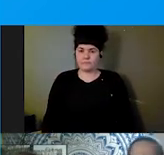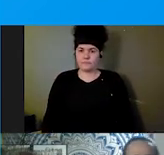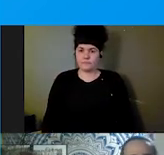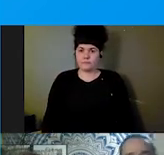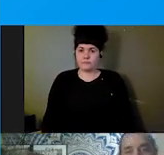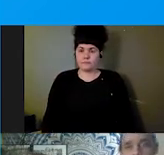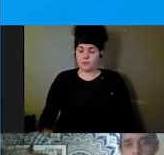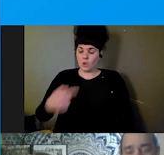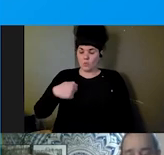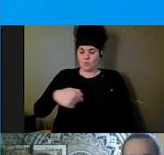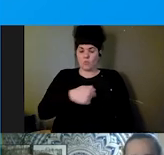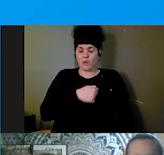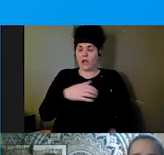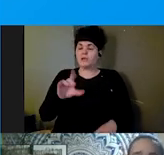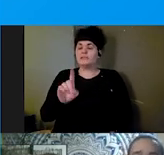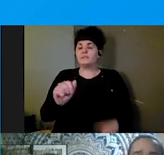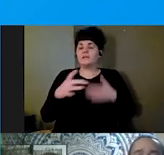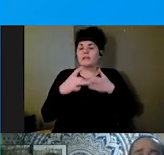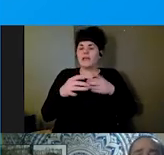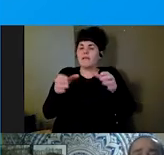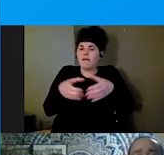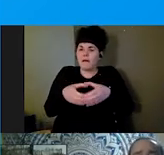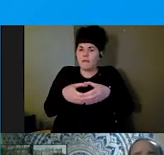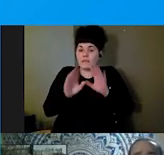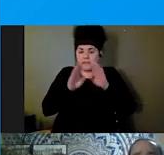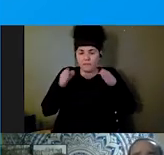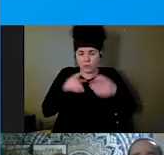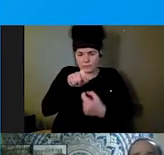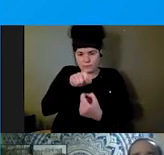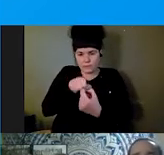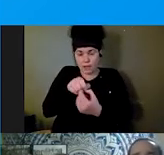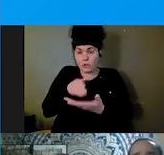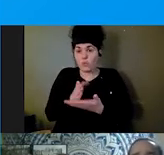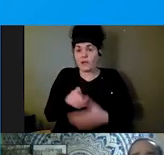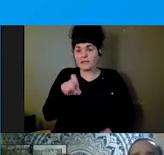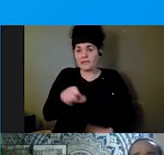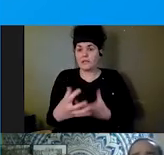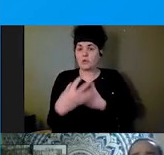focused solely on the rights, needs, and inclusion of people with disabilities and people with access and functional